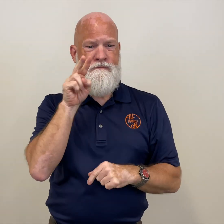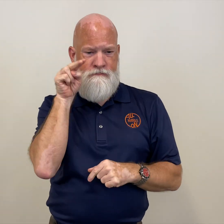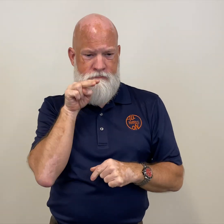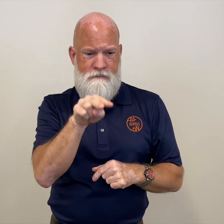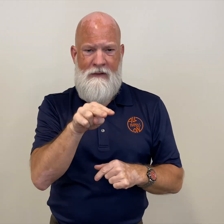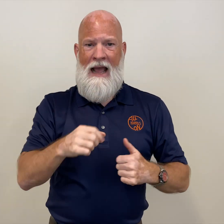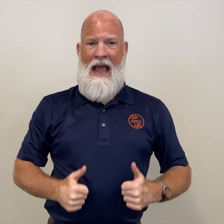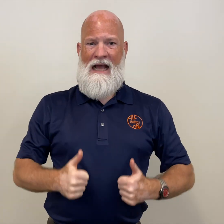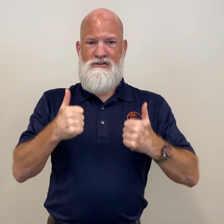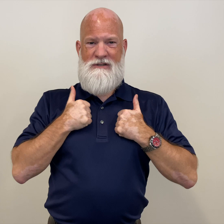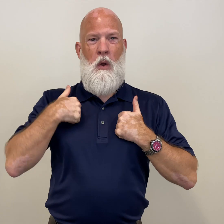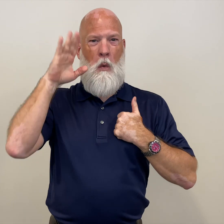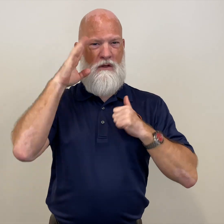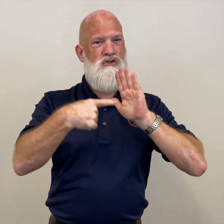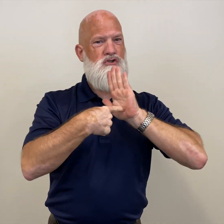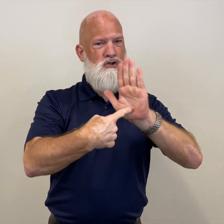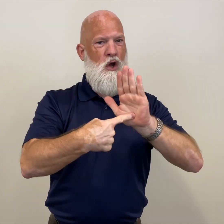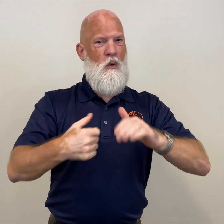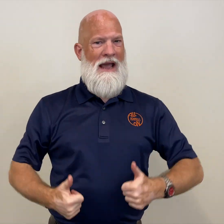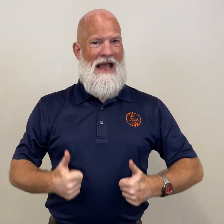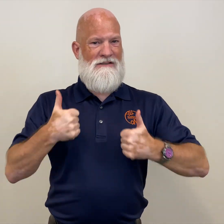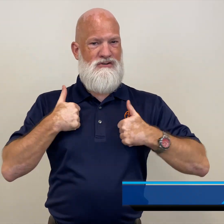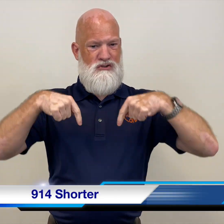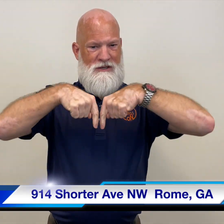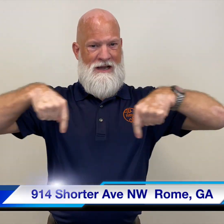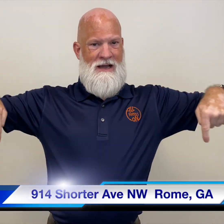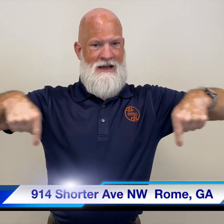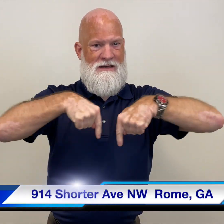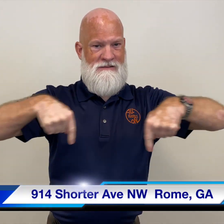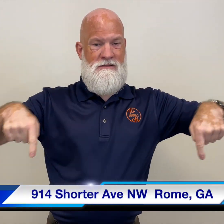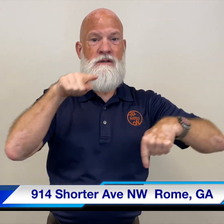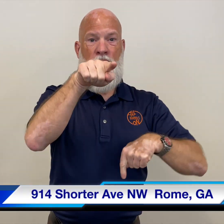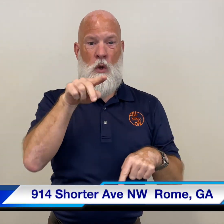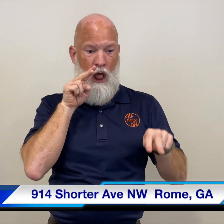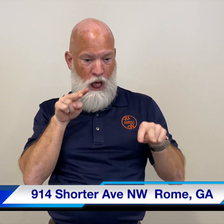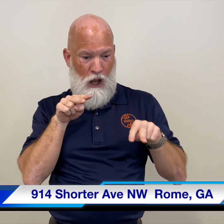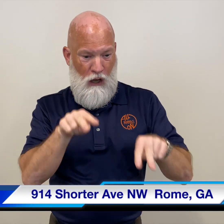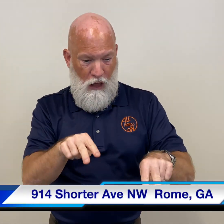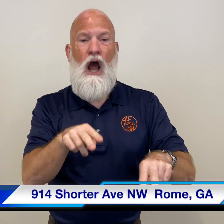the address is right here at the bottom of the screen, 9 1 4 shorter